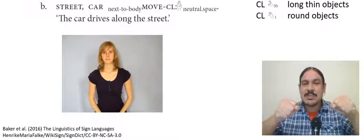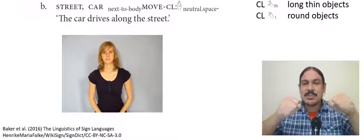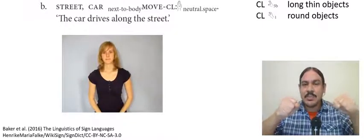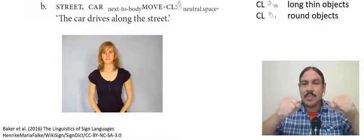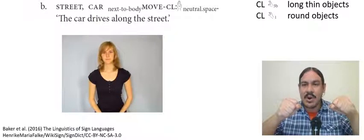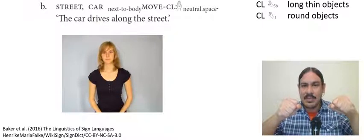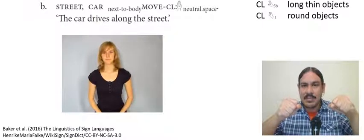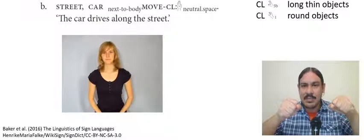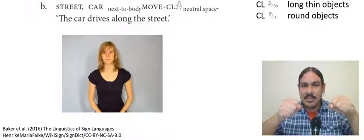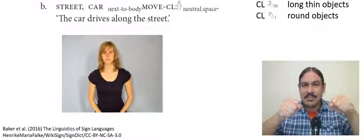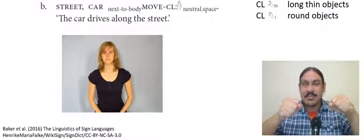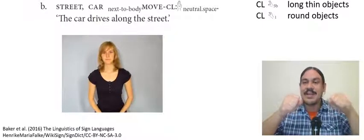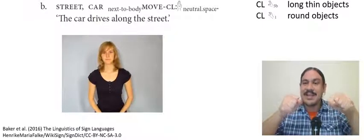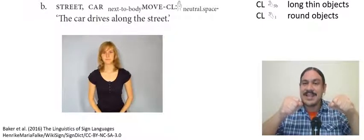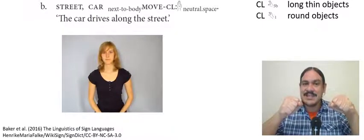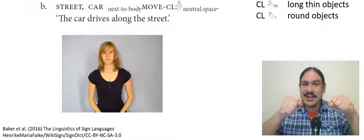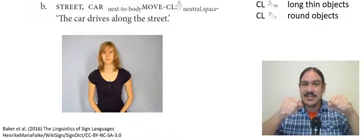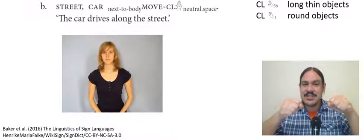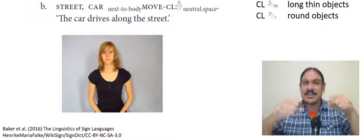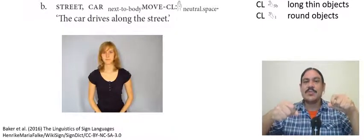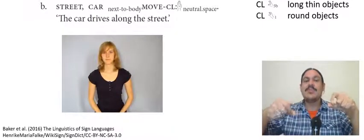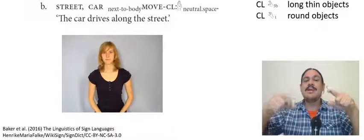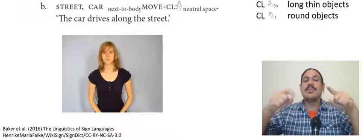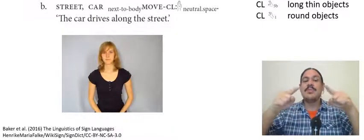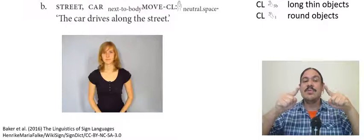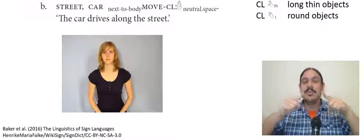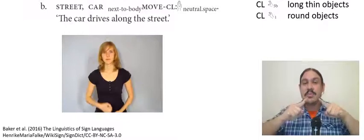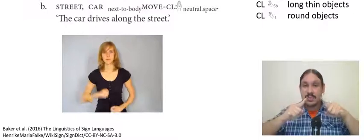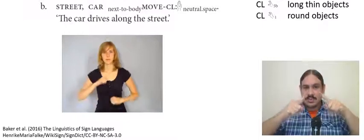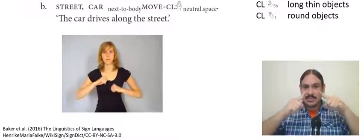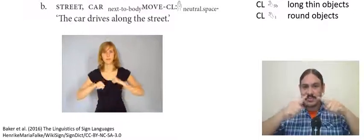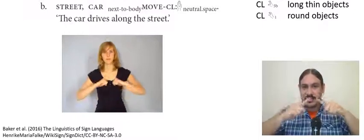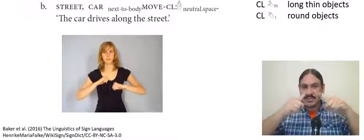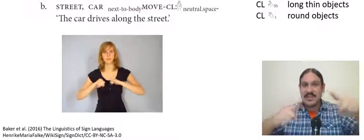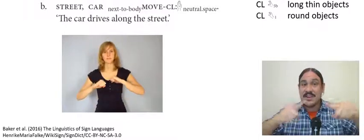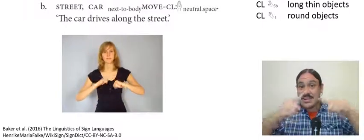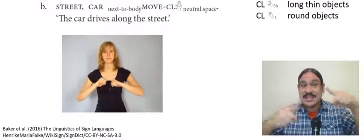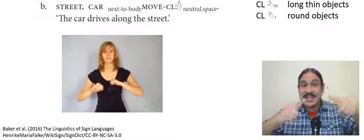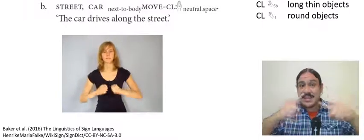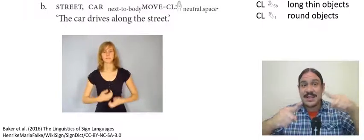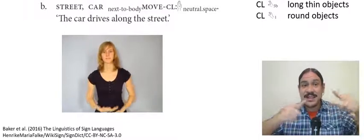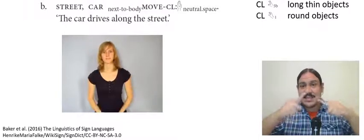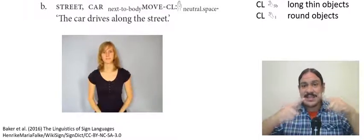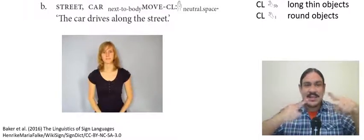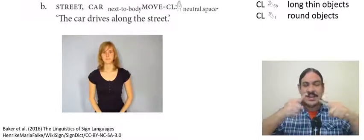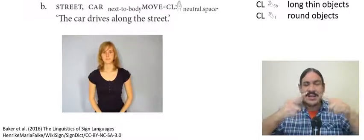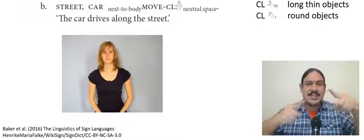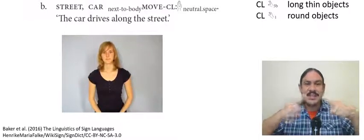or a man if you have your palm like this it means that the motion is performed by